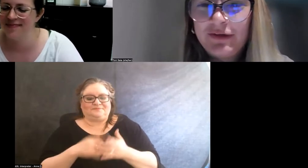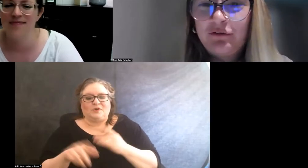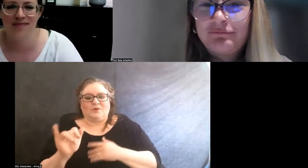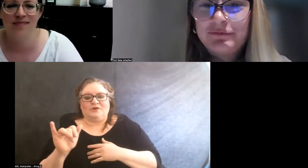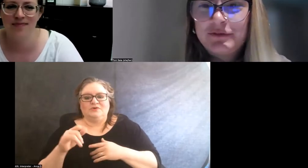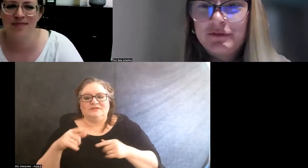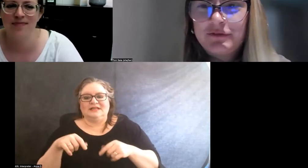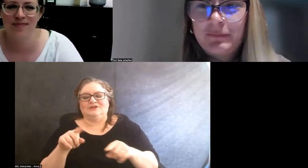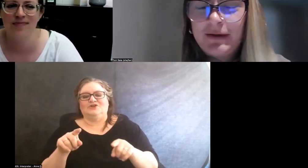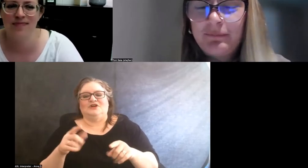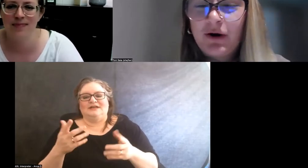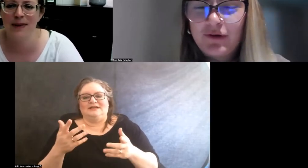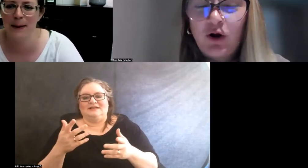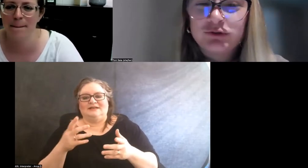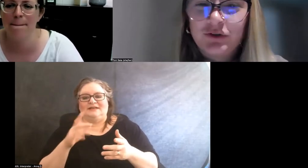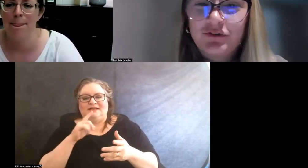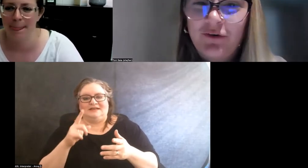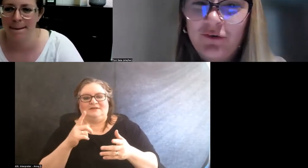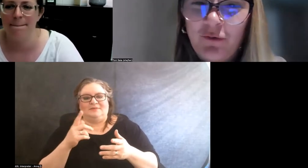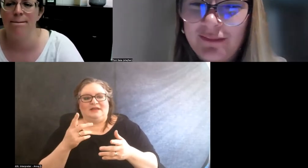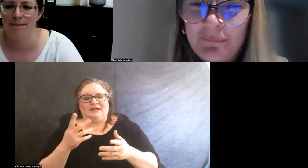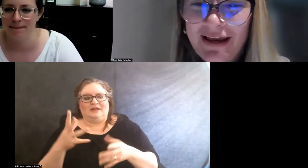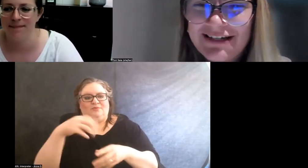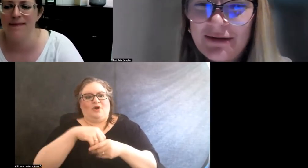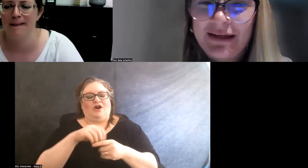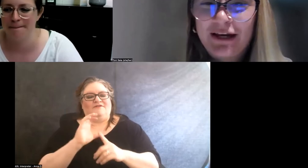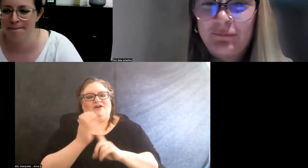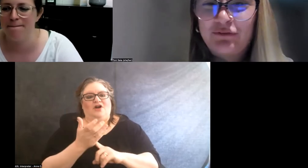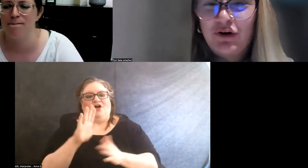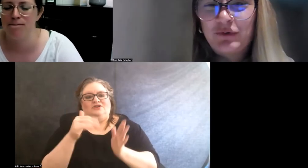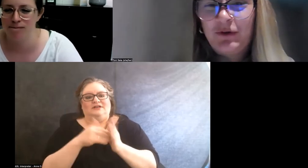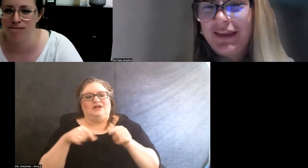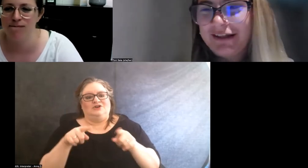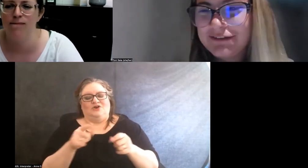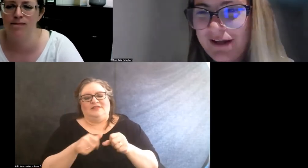you know, to be a part of a cultural center during the pandemic and with virtual things.